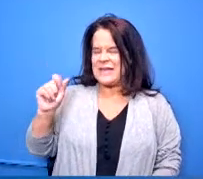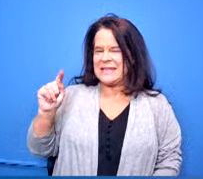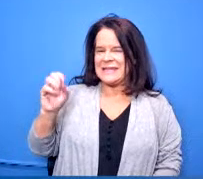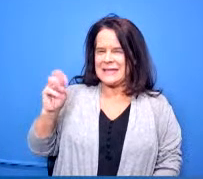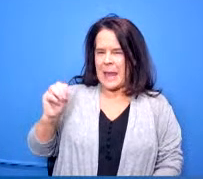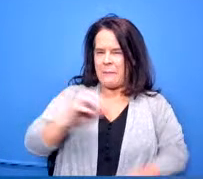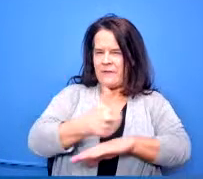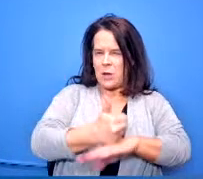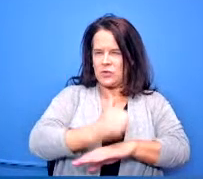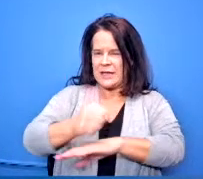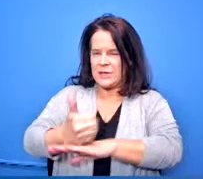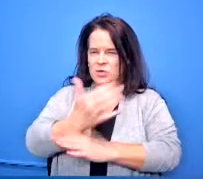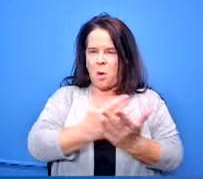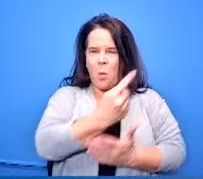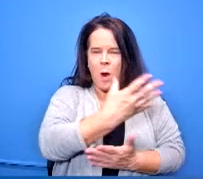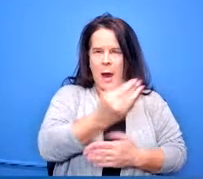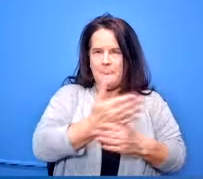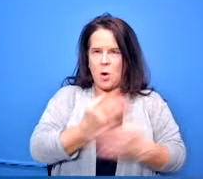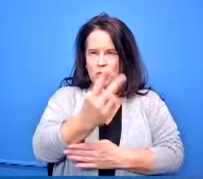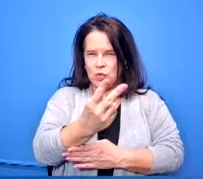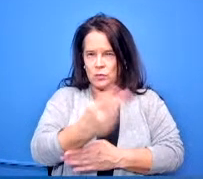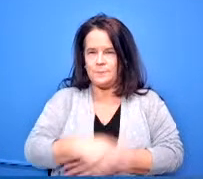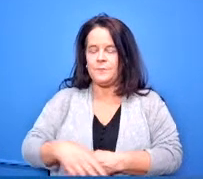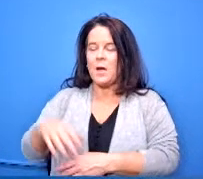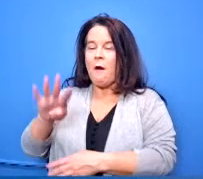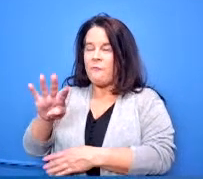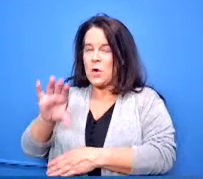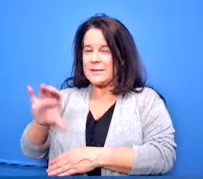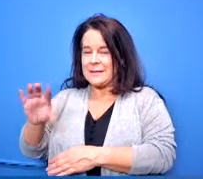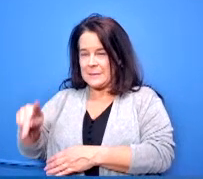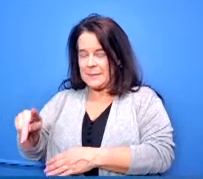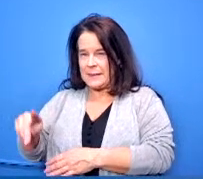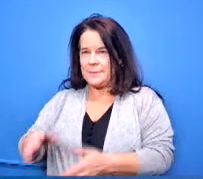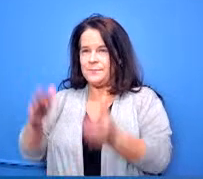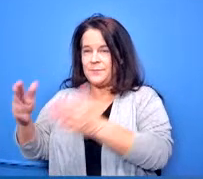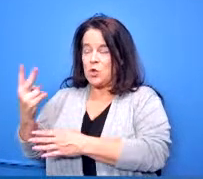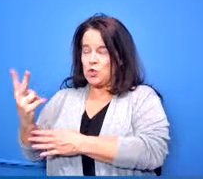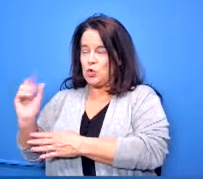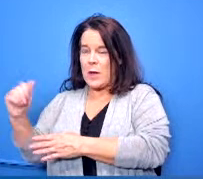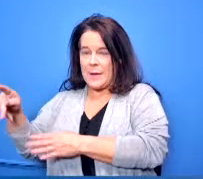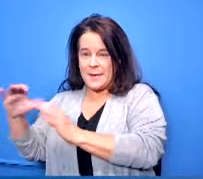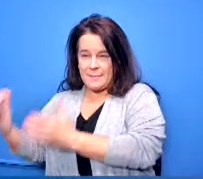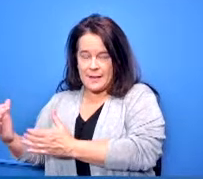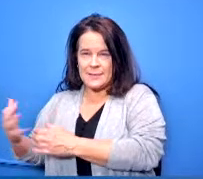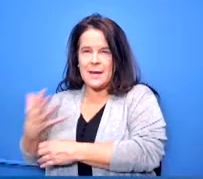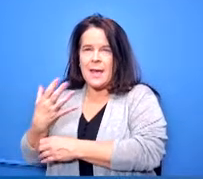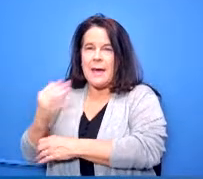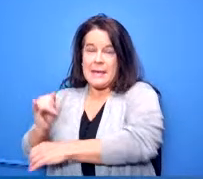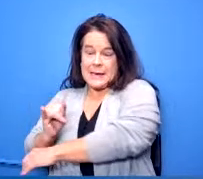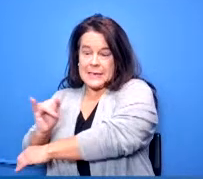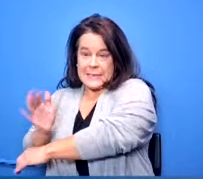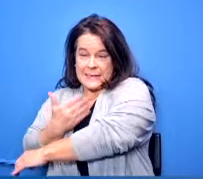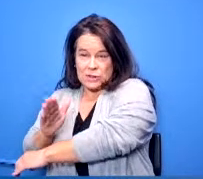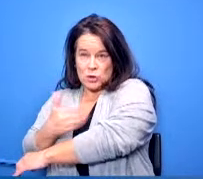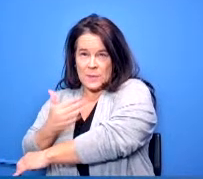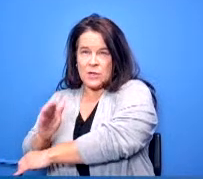they offer four ccp classes two advanced placement they have instrumental program a vocal program